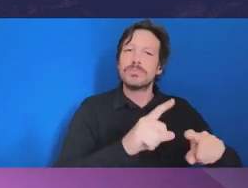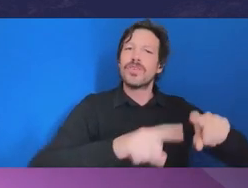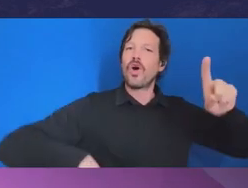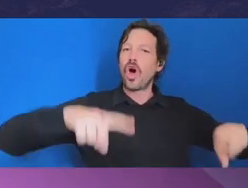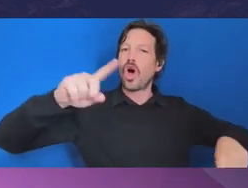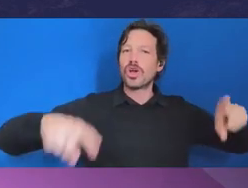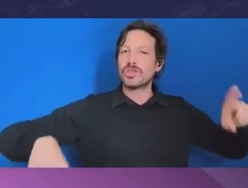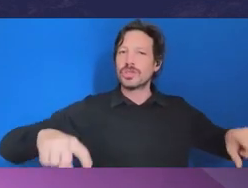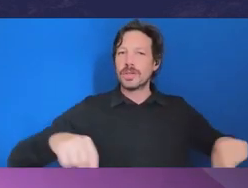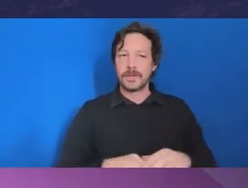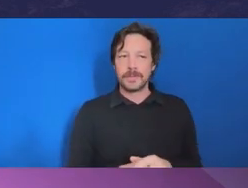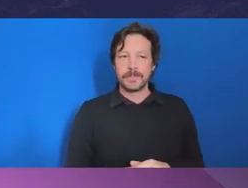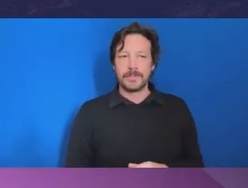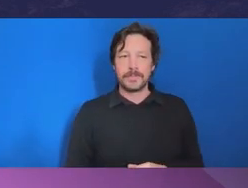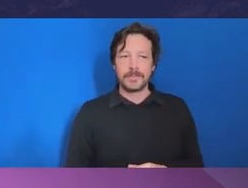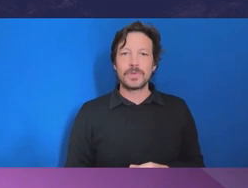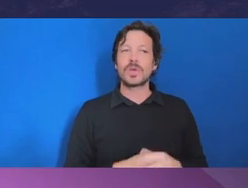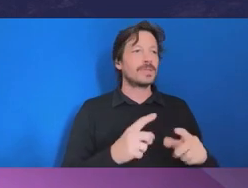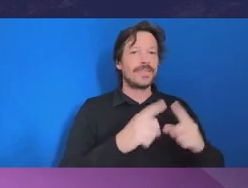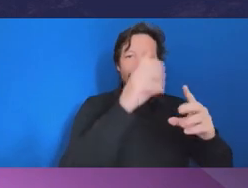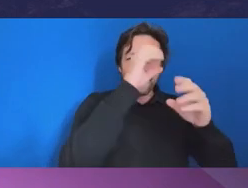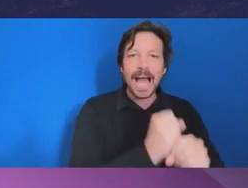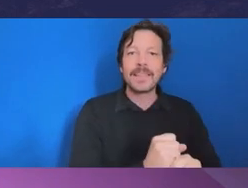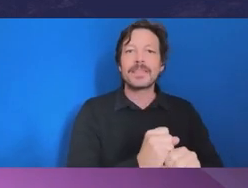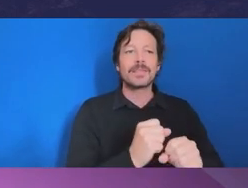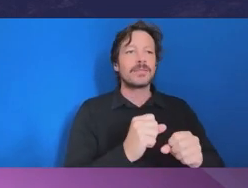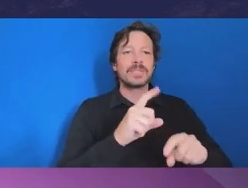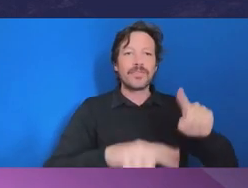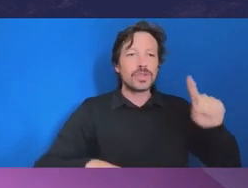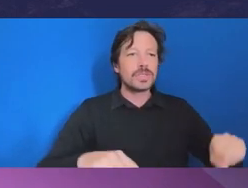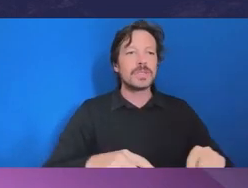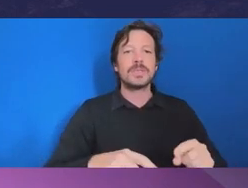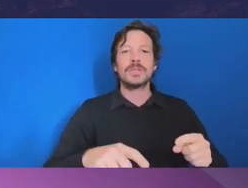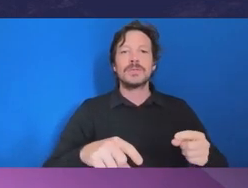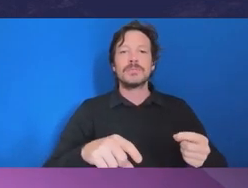You know, as I say, face diversity and socioeconomic diversity, a whole range of things.